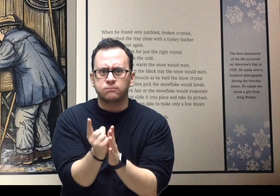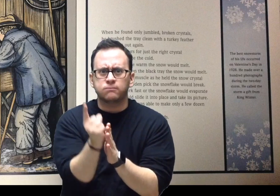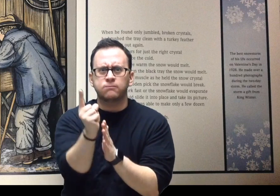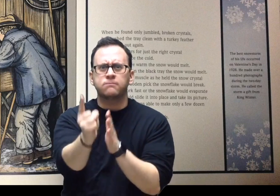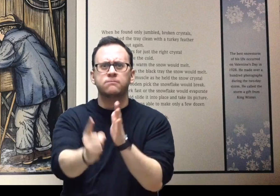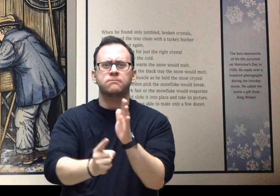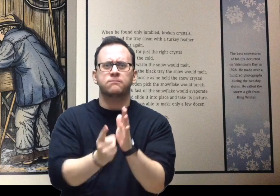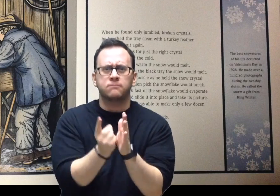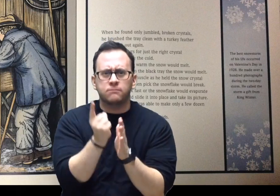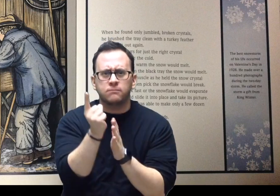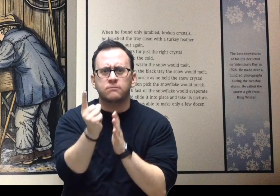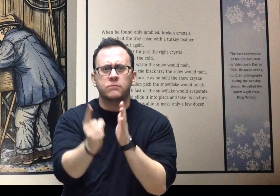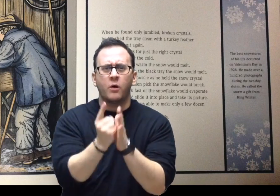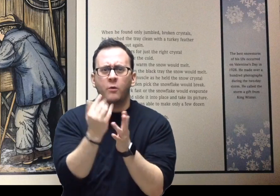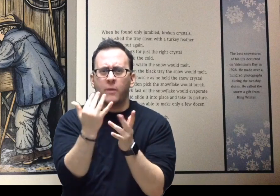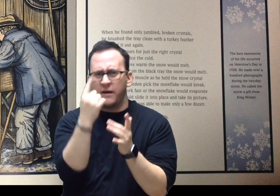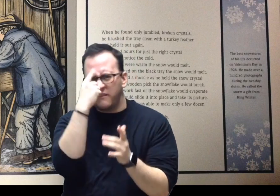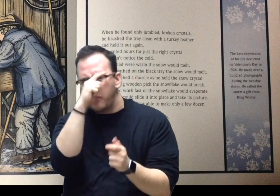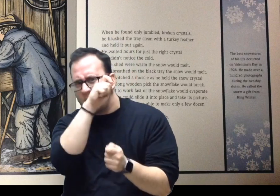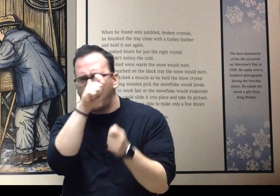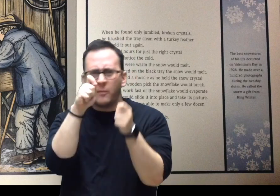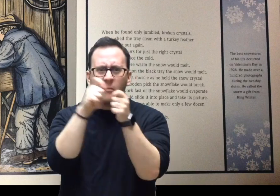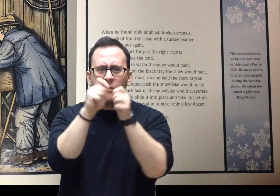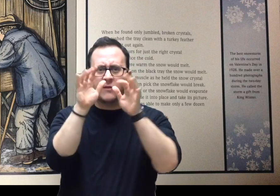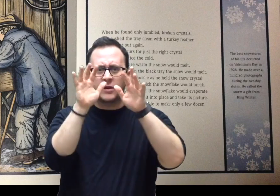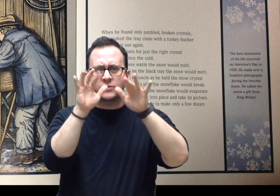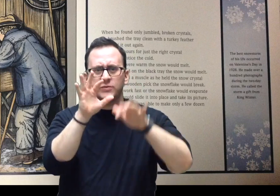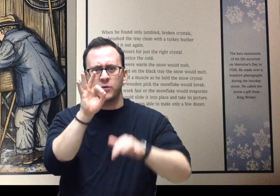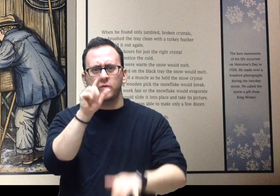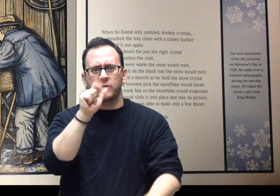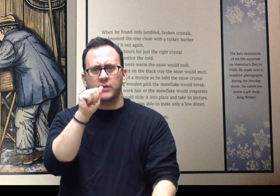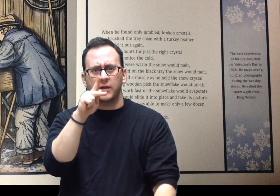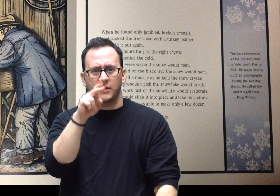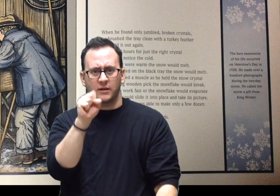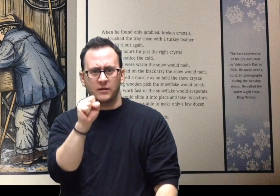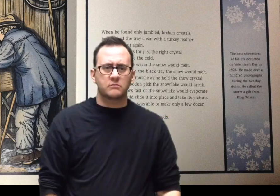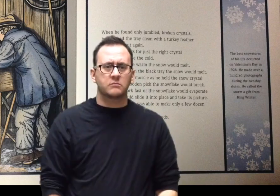If he twitched a muscle as he held the snow crystal on the long wooden pick the snowflake would break.